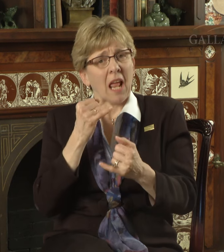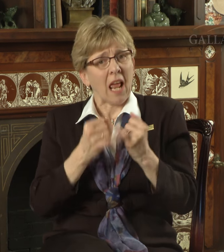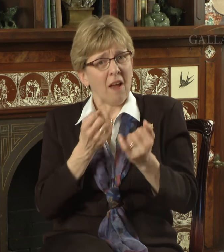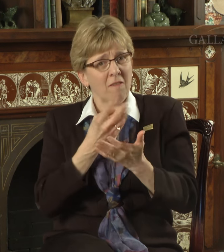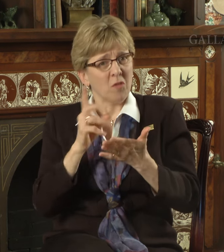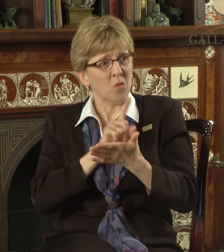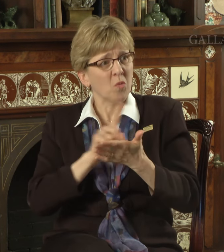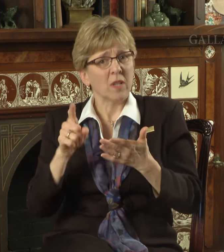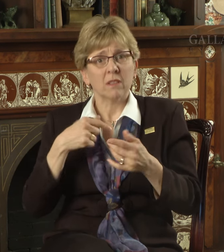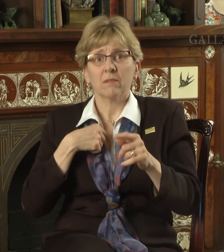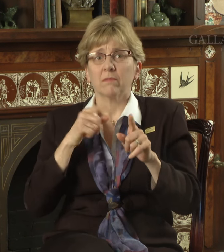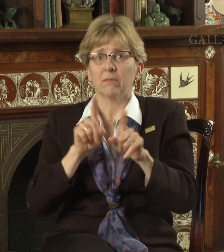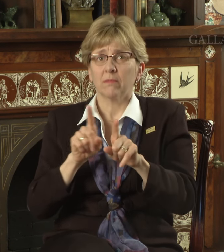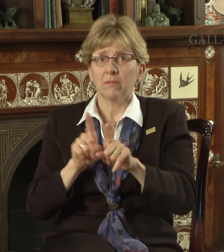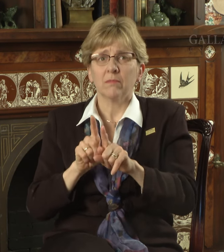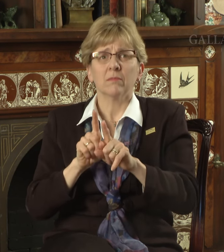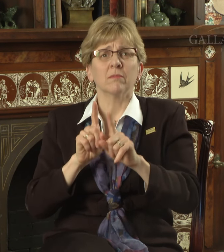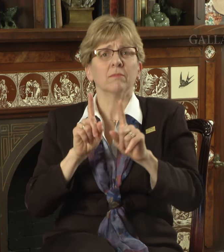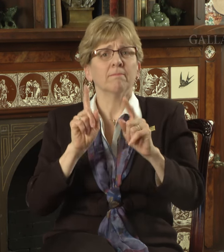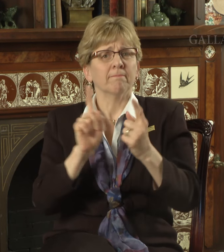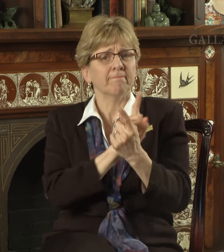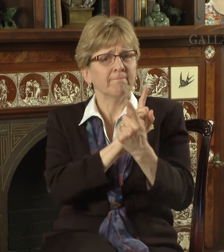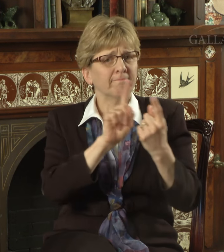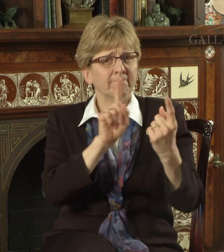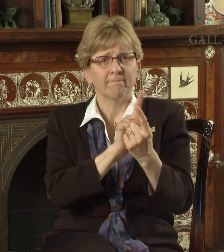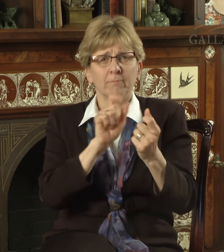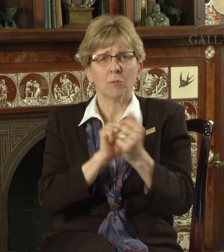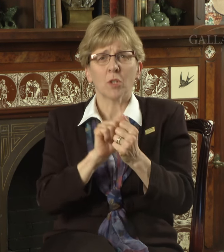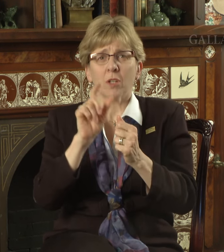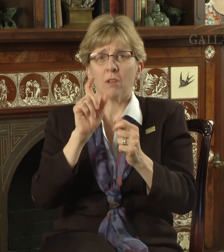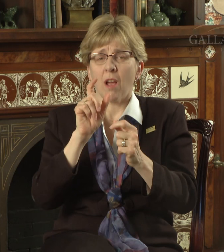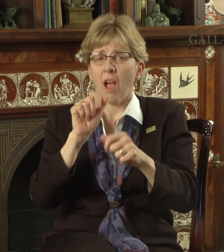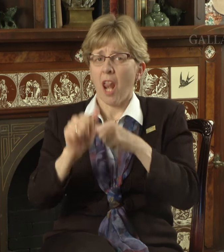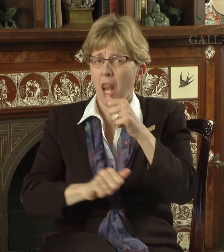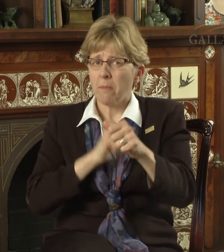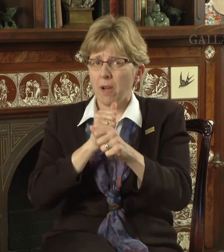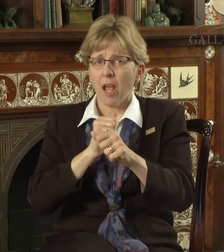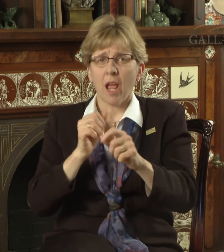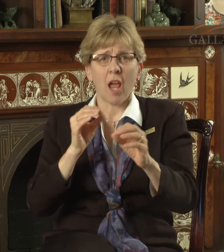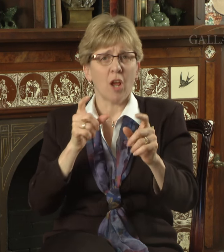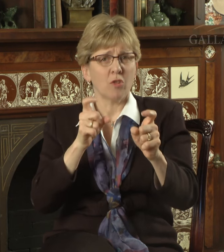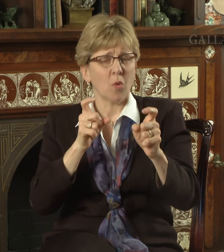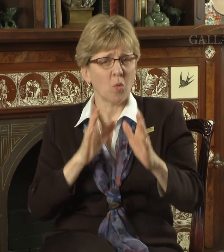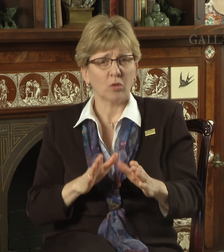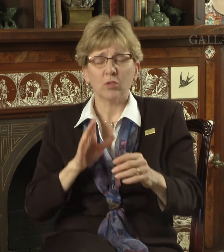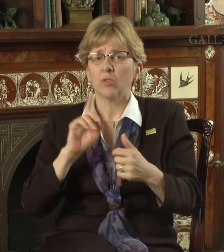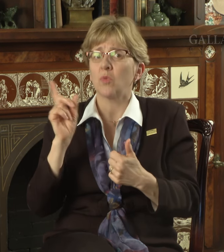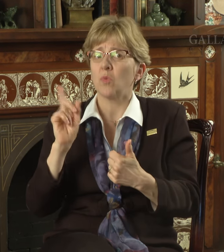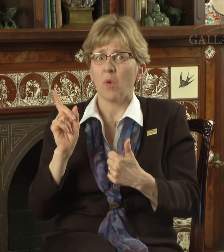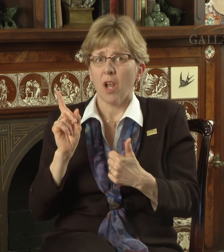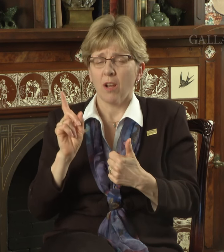In the last few weeks I have also met with alumni and donors